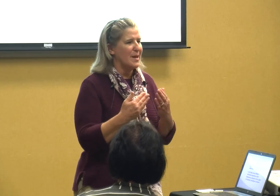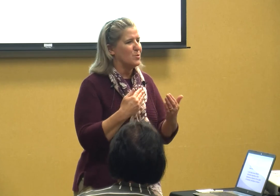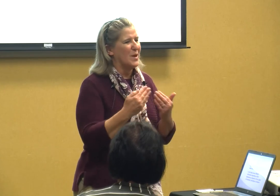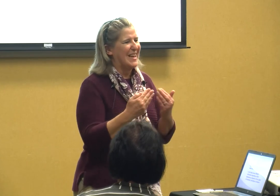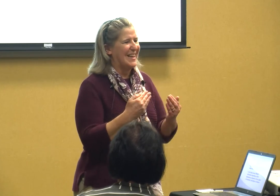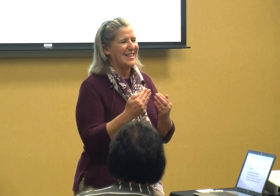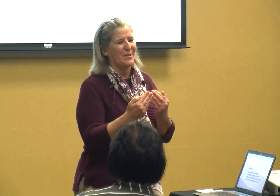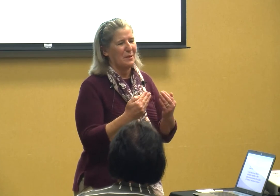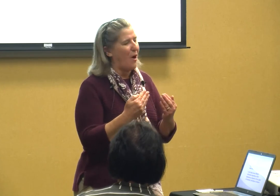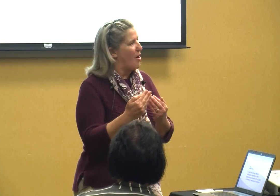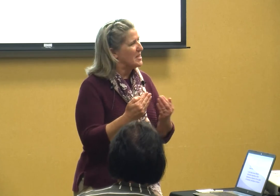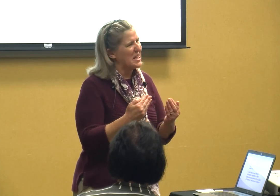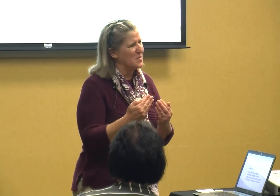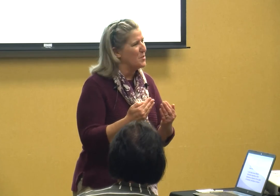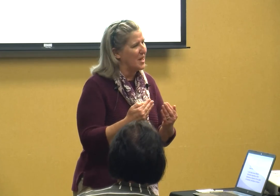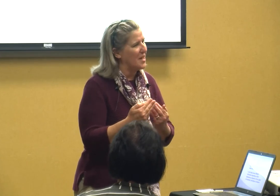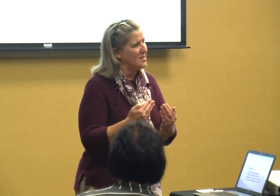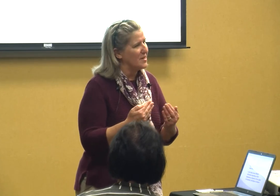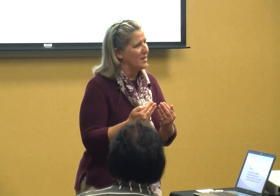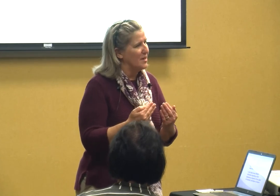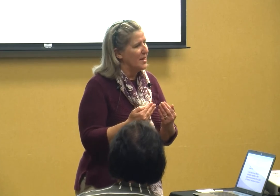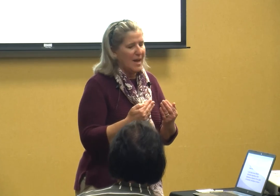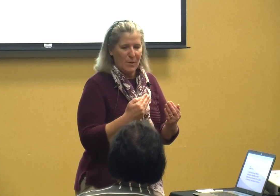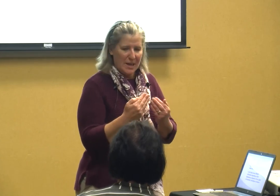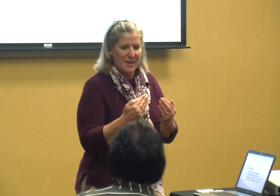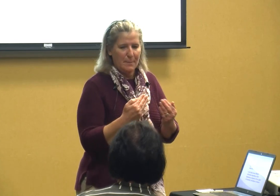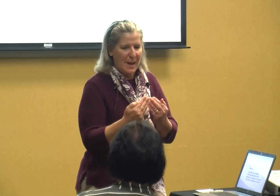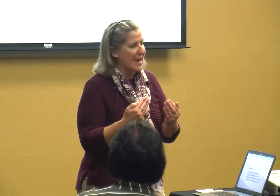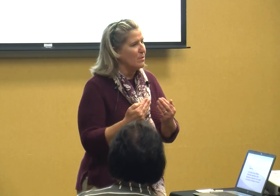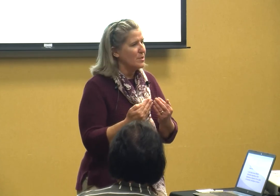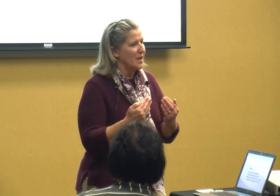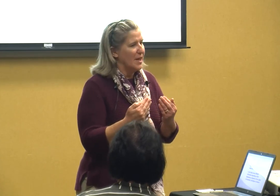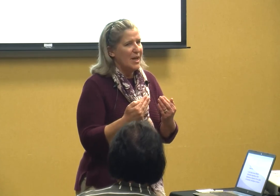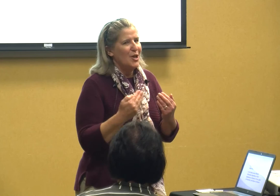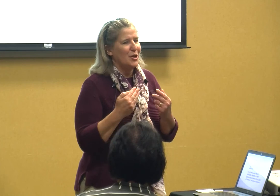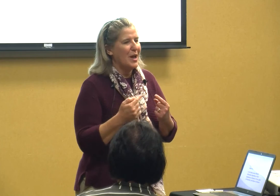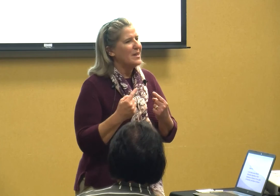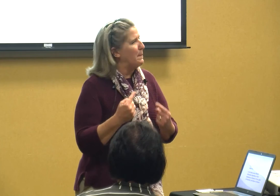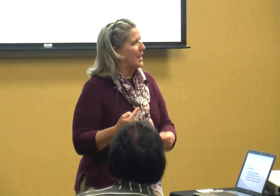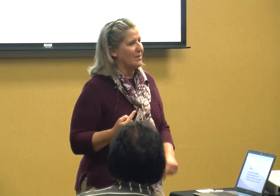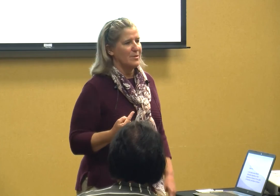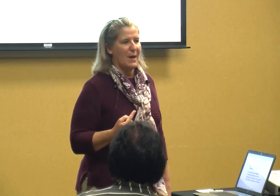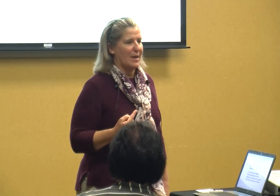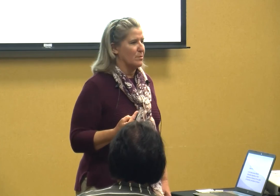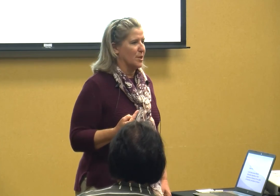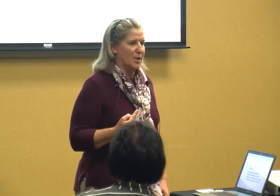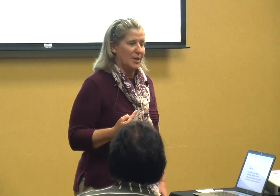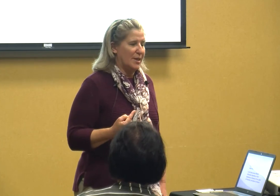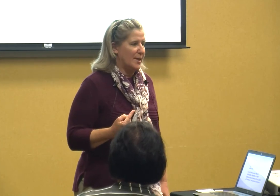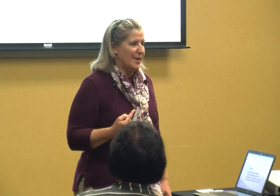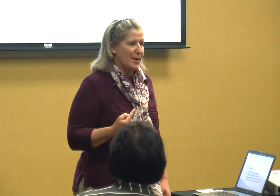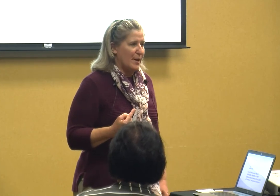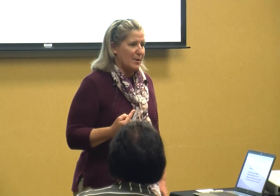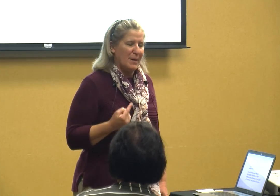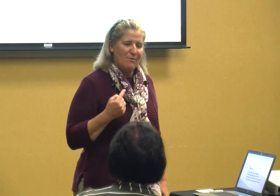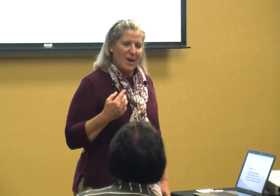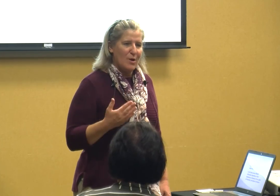we get into contests with kids and we get into battles you have to pick those battles be very